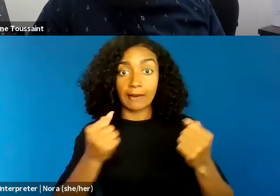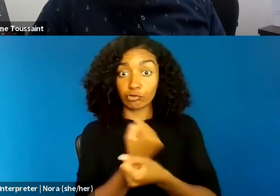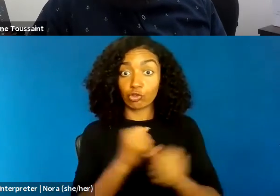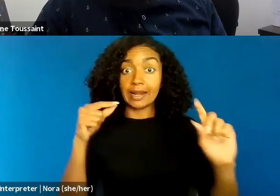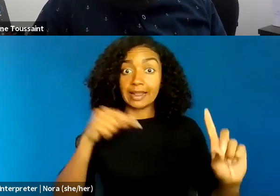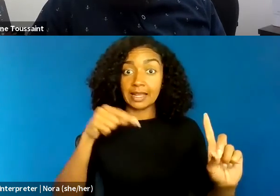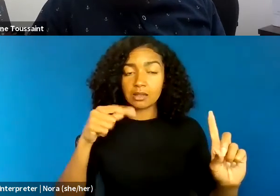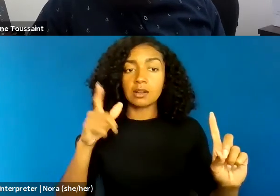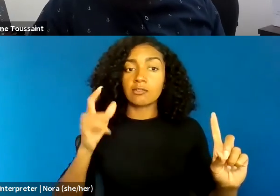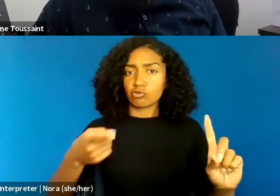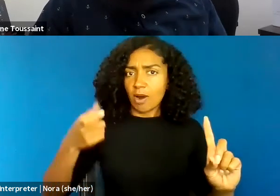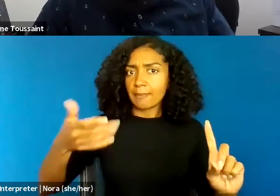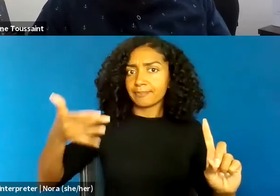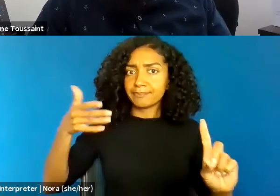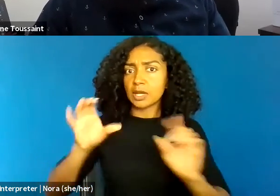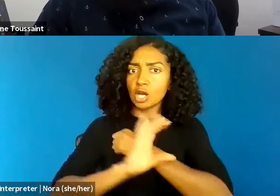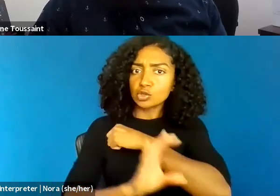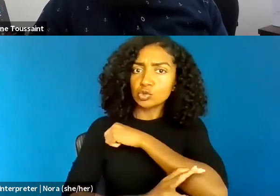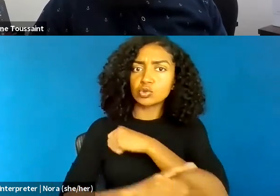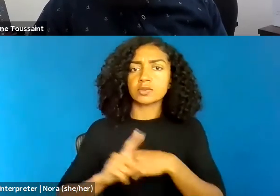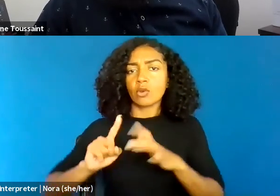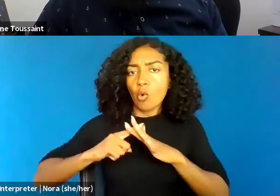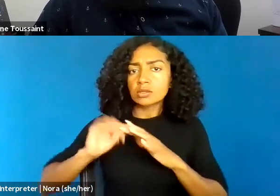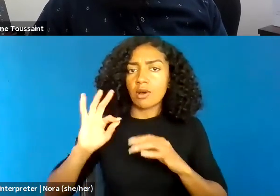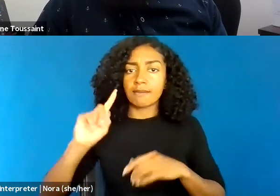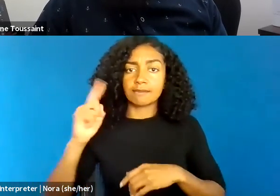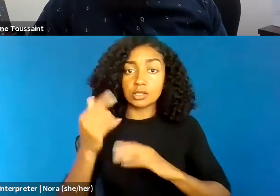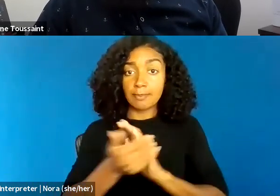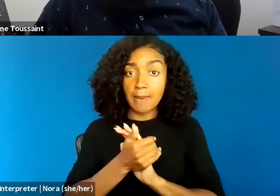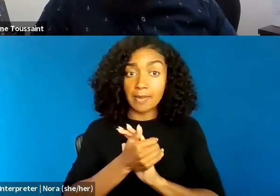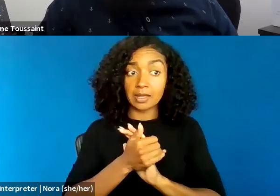was written through the lens of a dominant White male gaze.